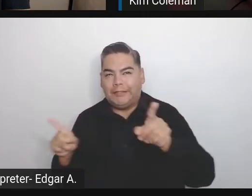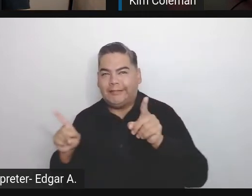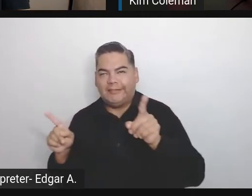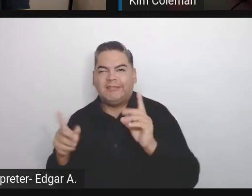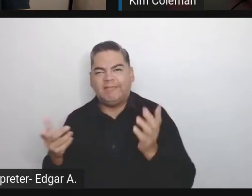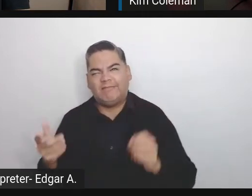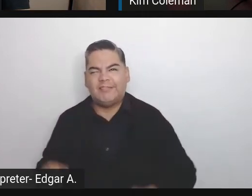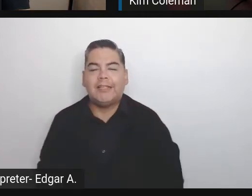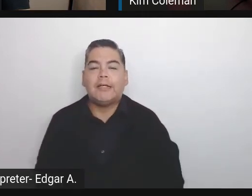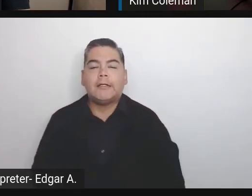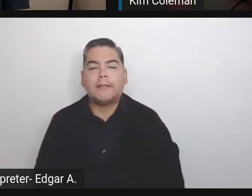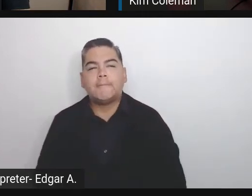in a good way.